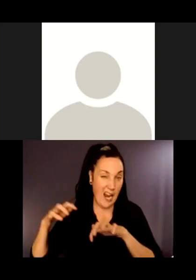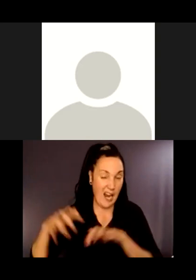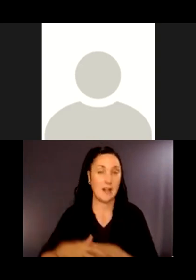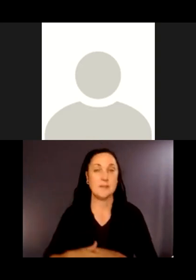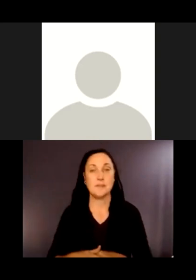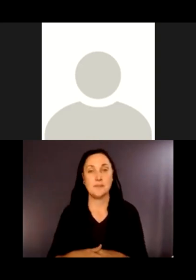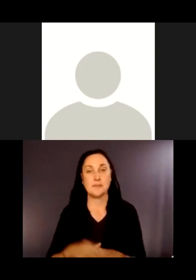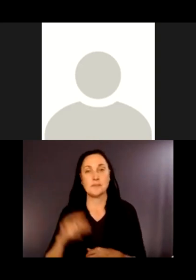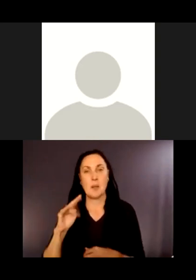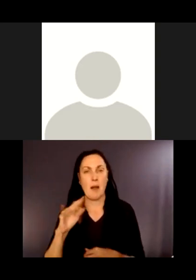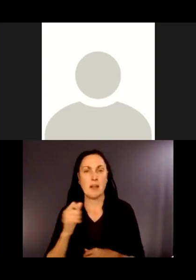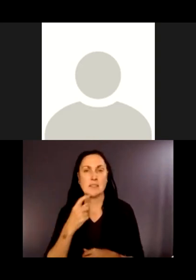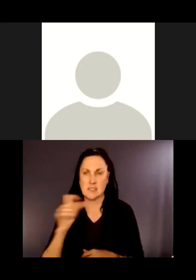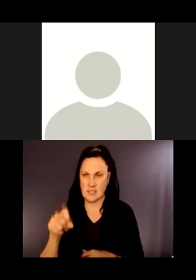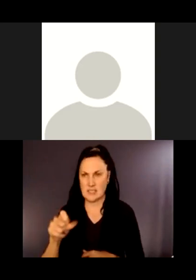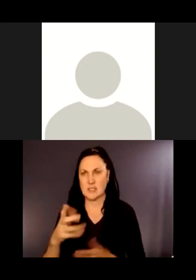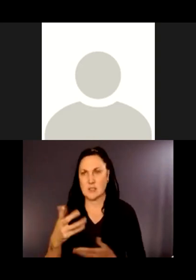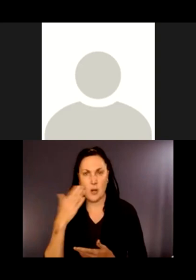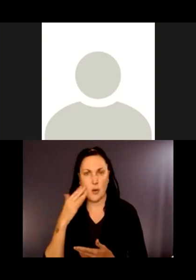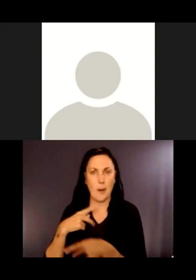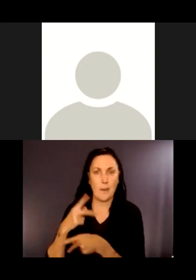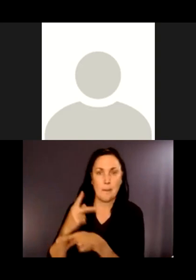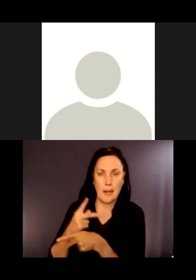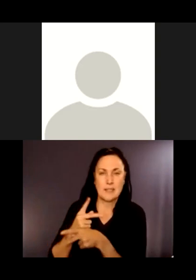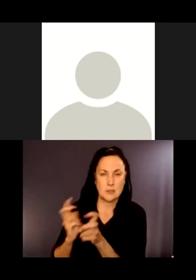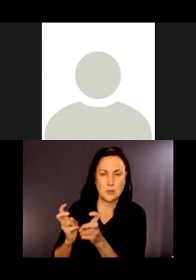That is the one reason we would never put pavement there.